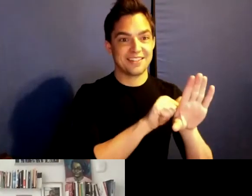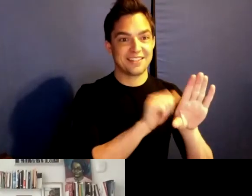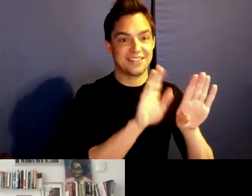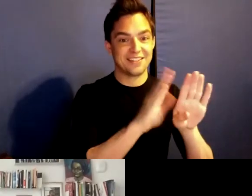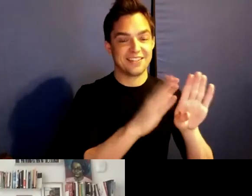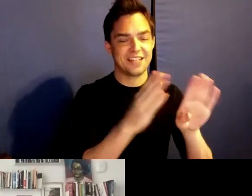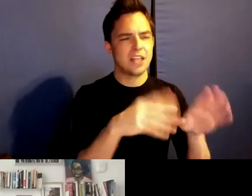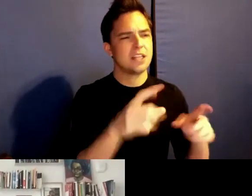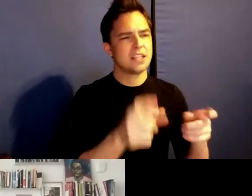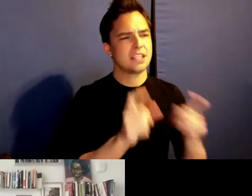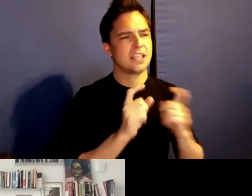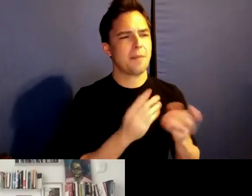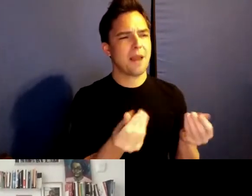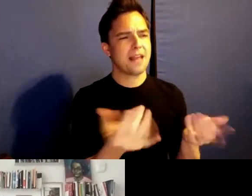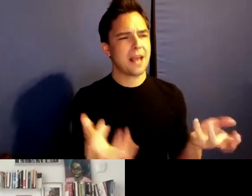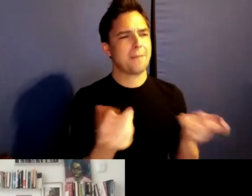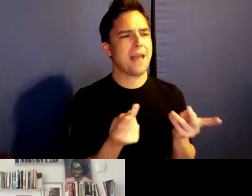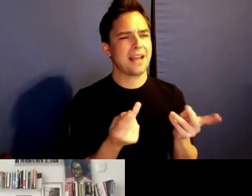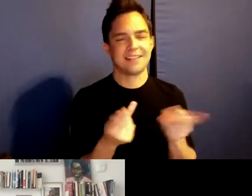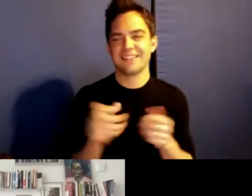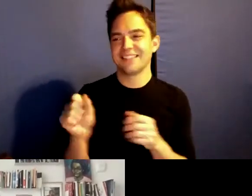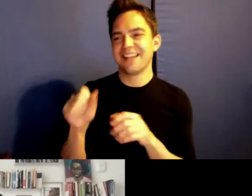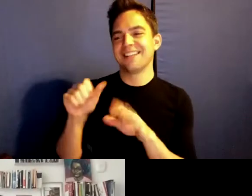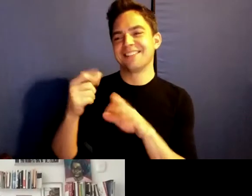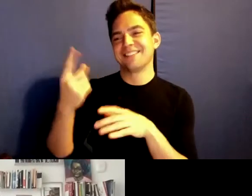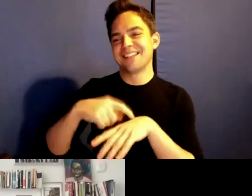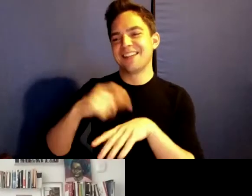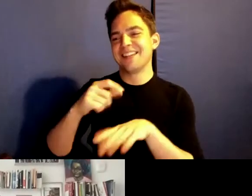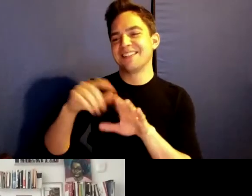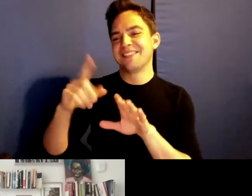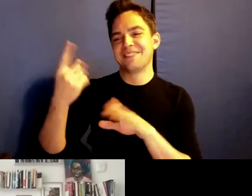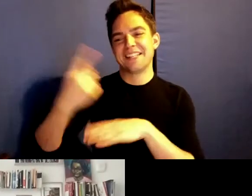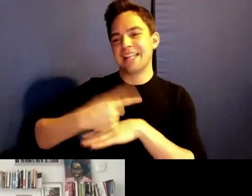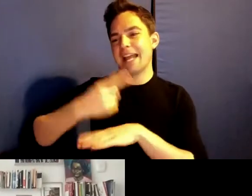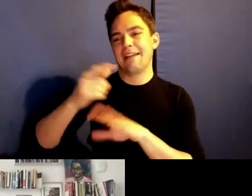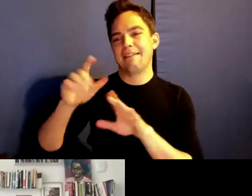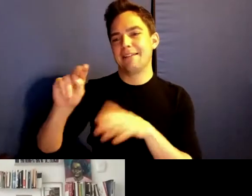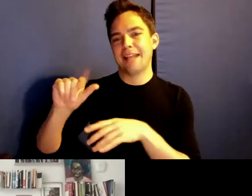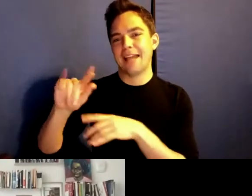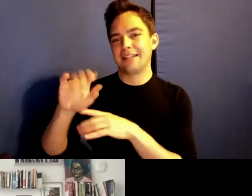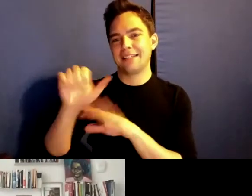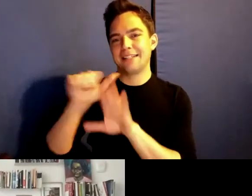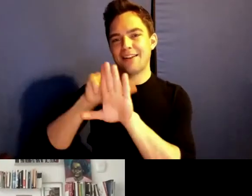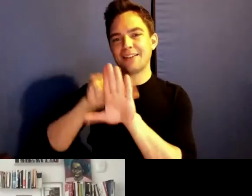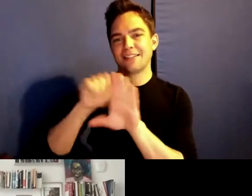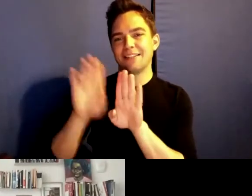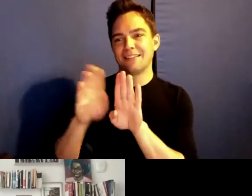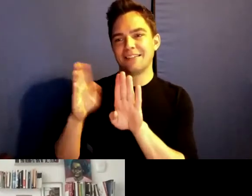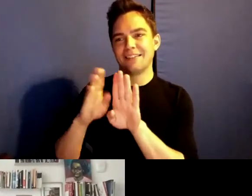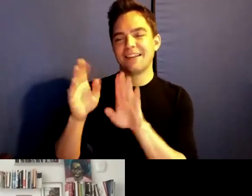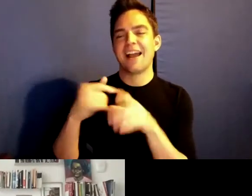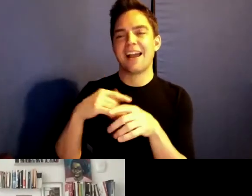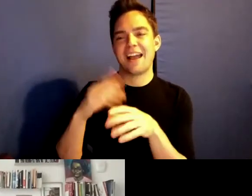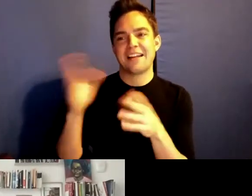Yeah, not only knocked on my door one day and I had never met her before.